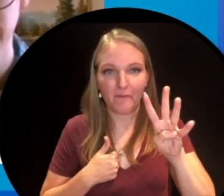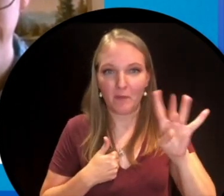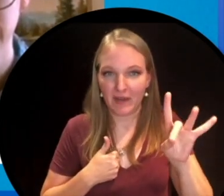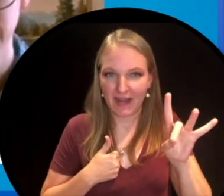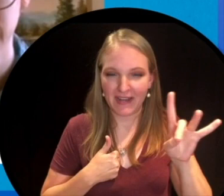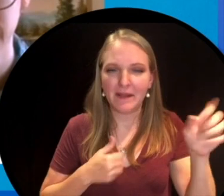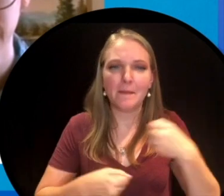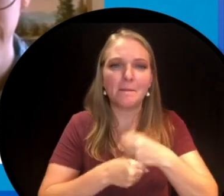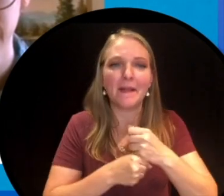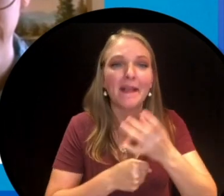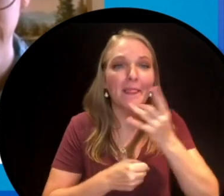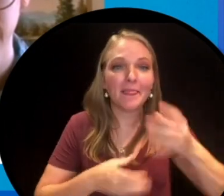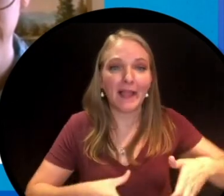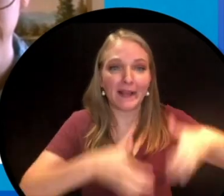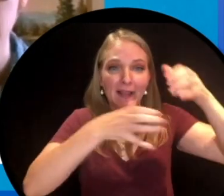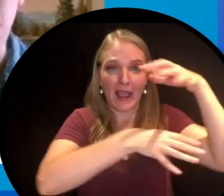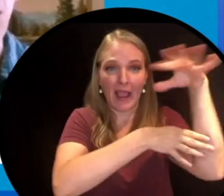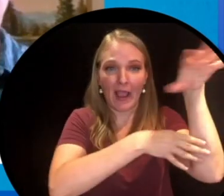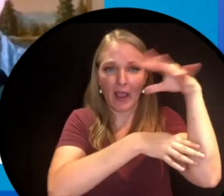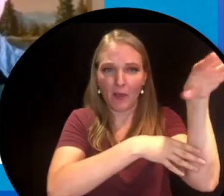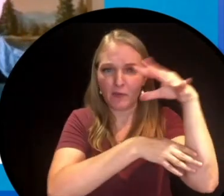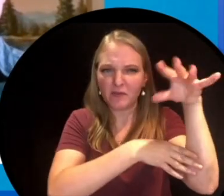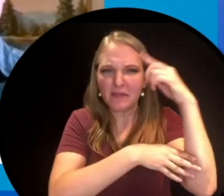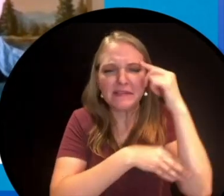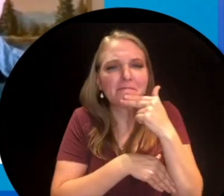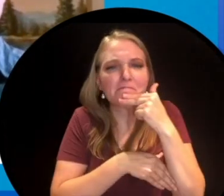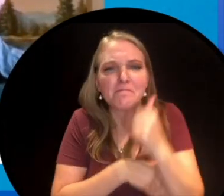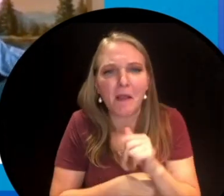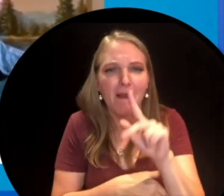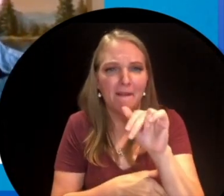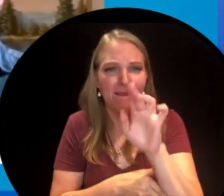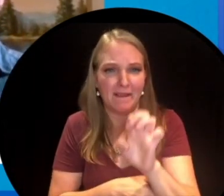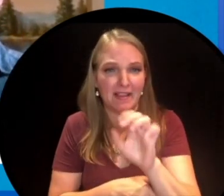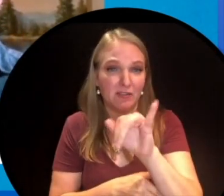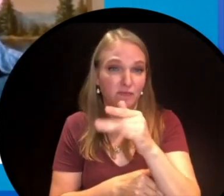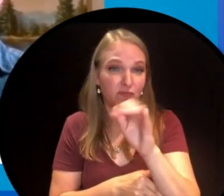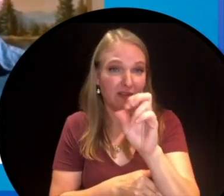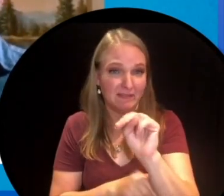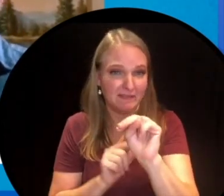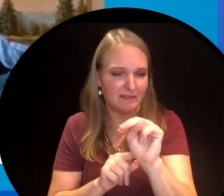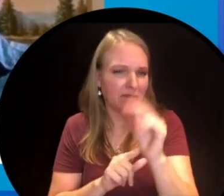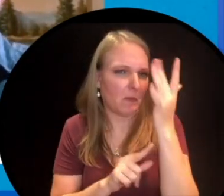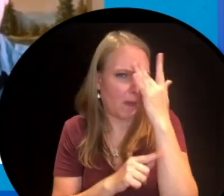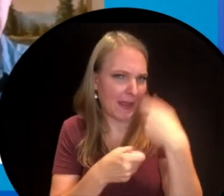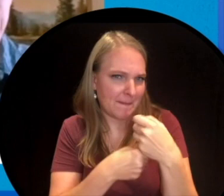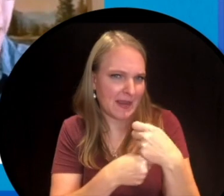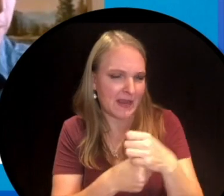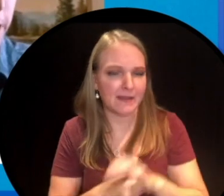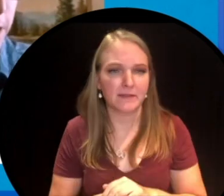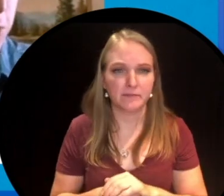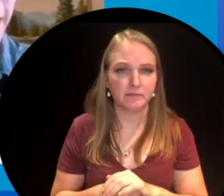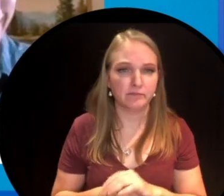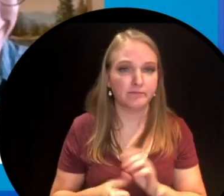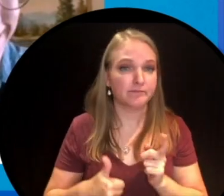jackfish lake? What are our options. Okay our options are to guide migrating cranes